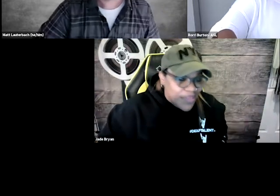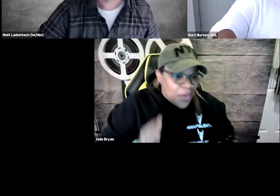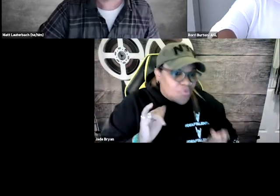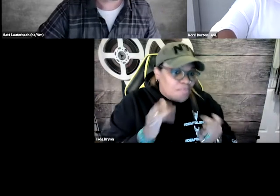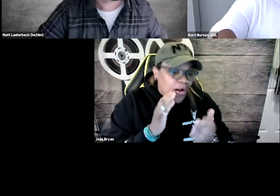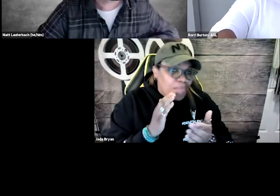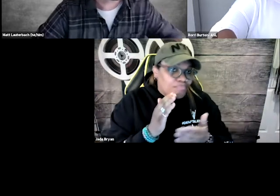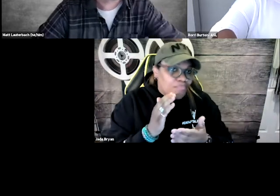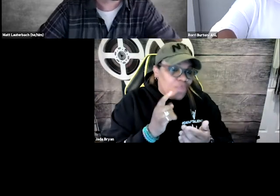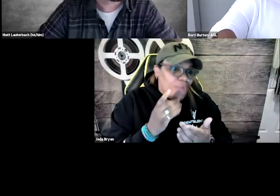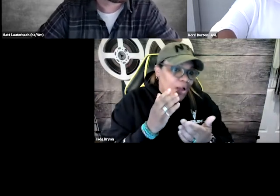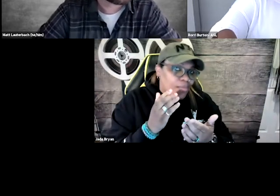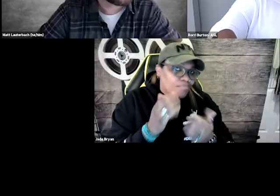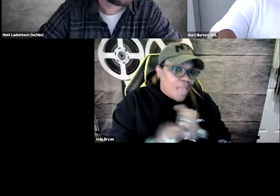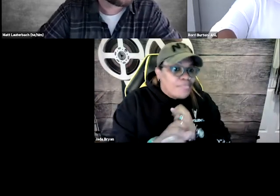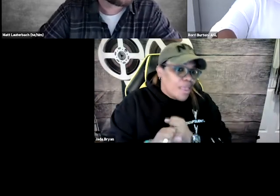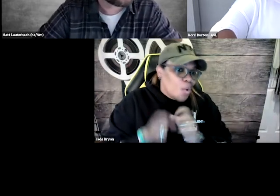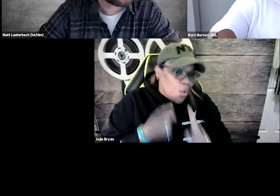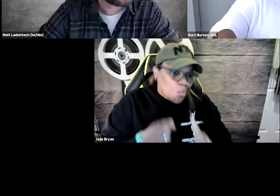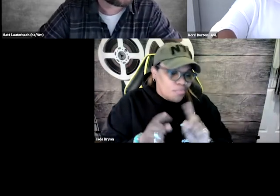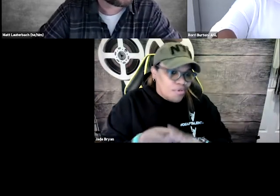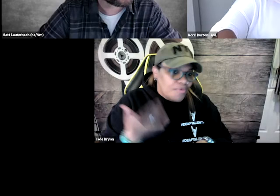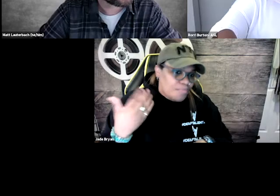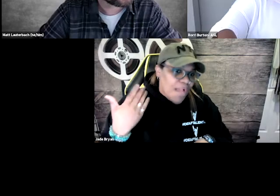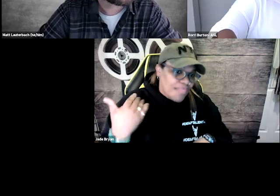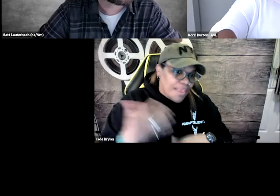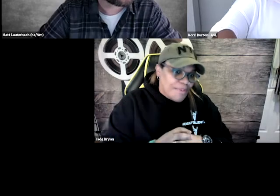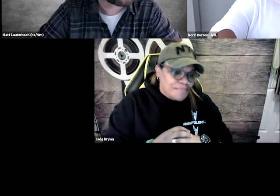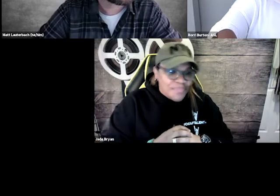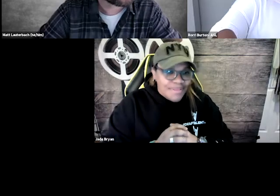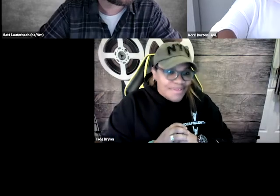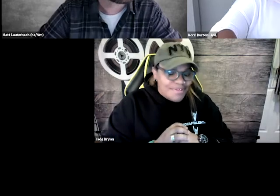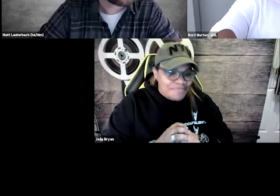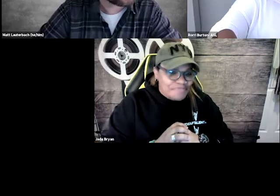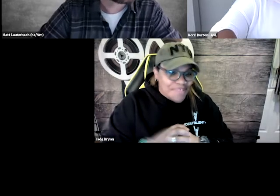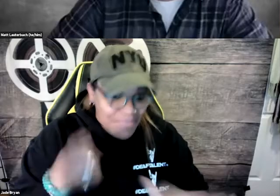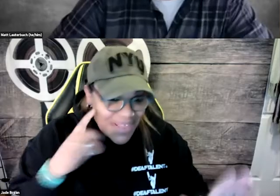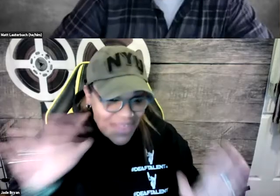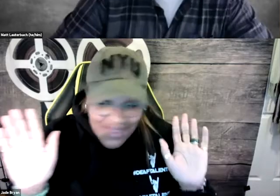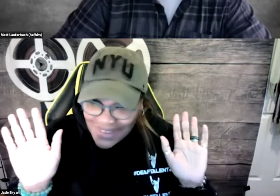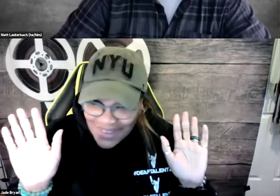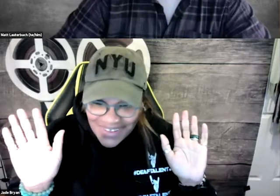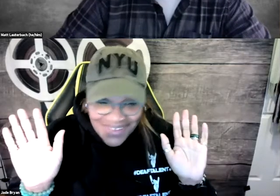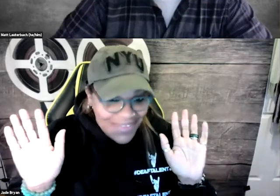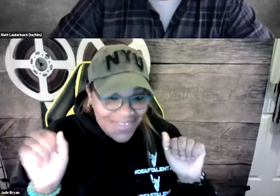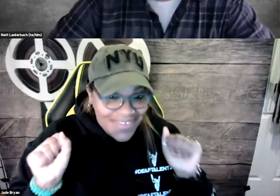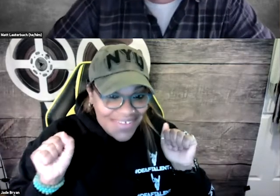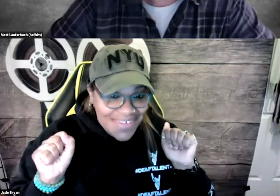That was part of one of my campaign goals back then. Does that make sense?